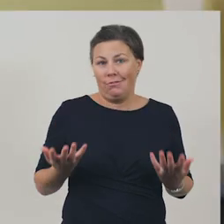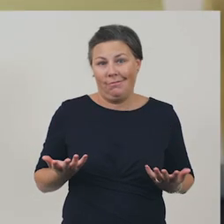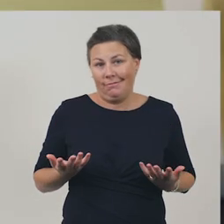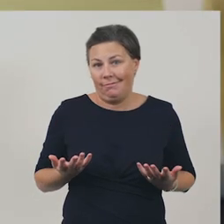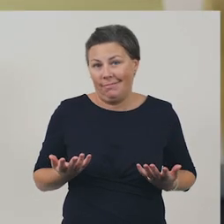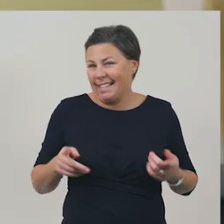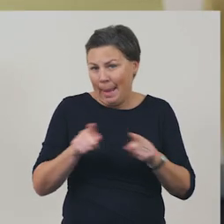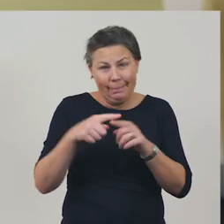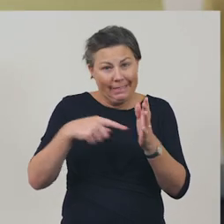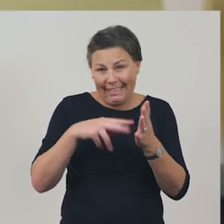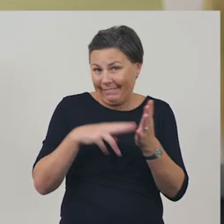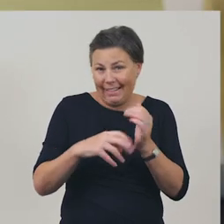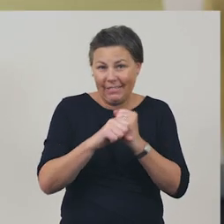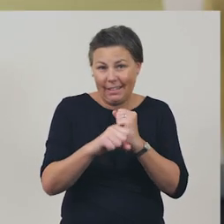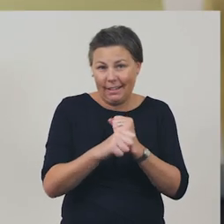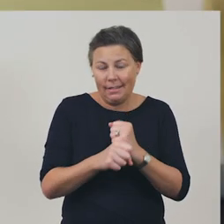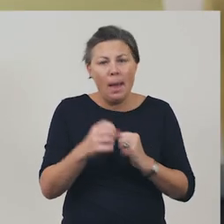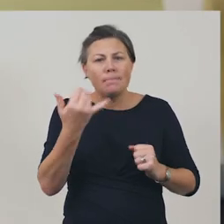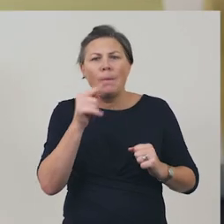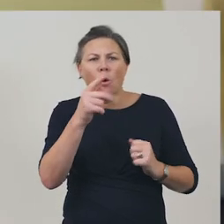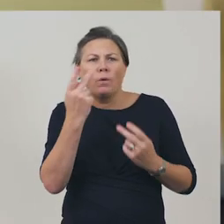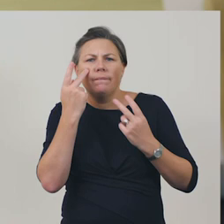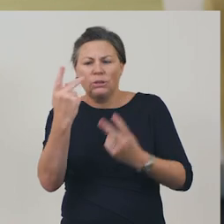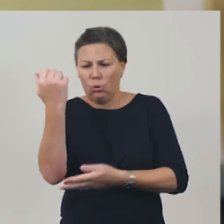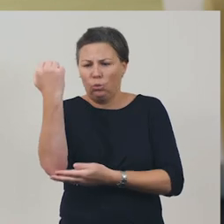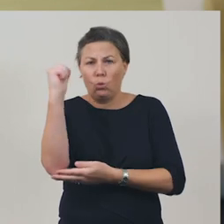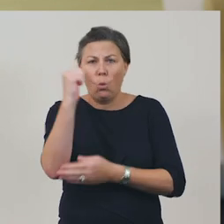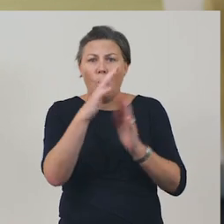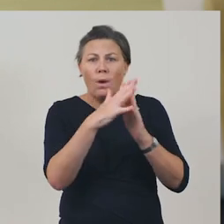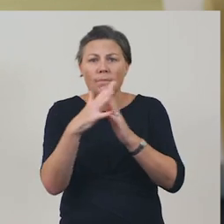You might have been on a toy website where there is a video featuring the toy,